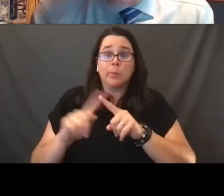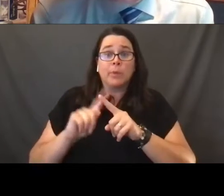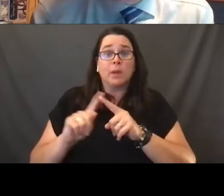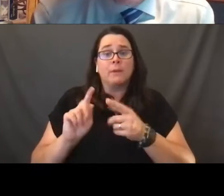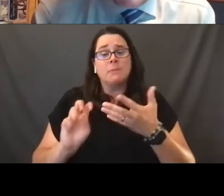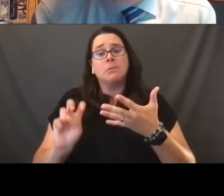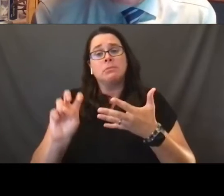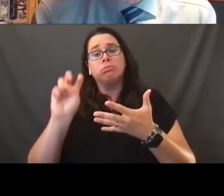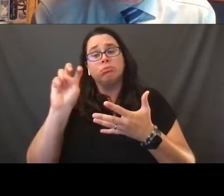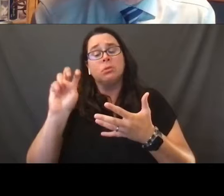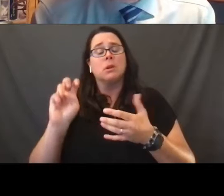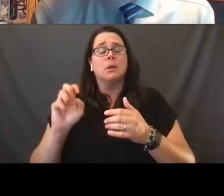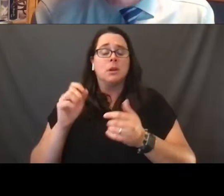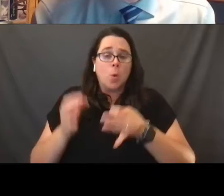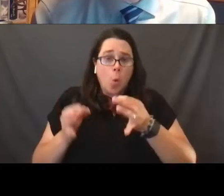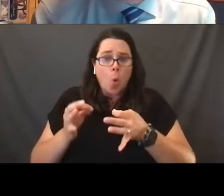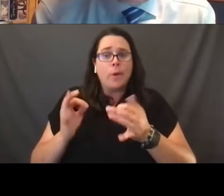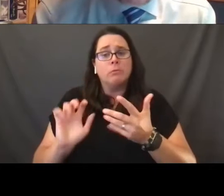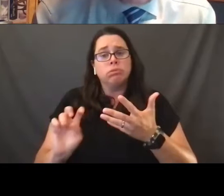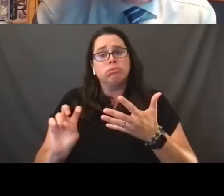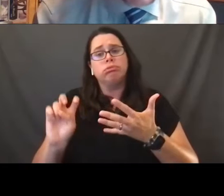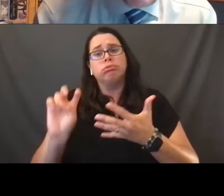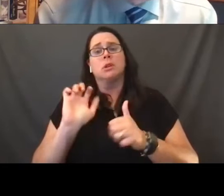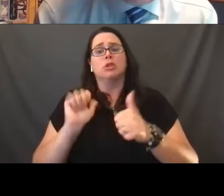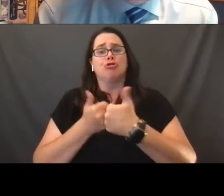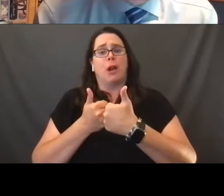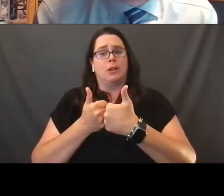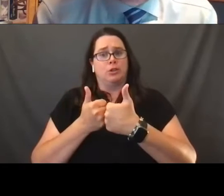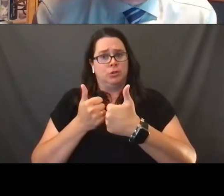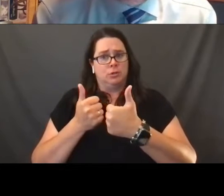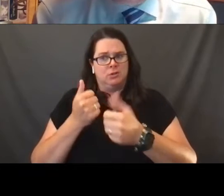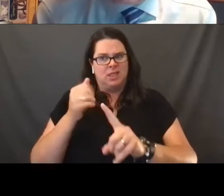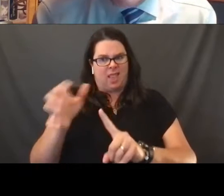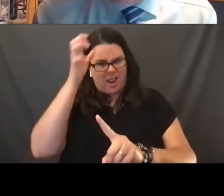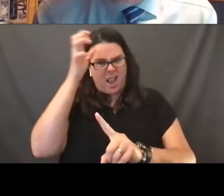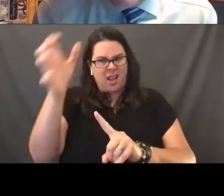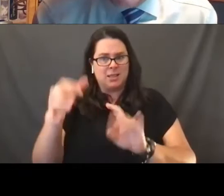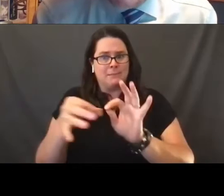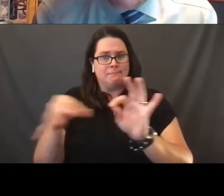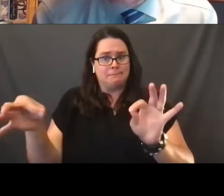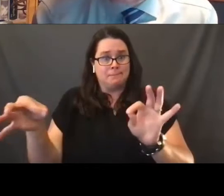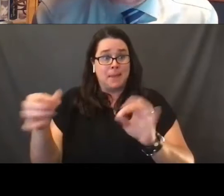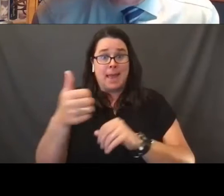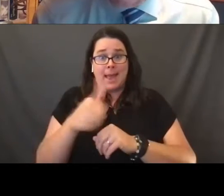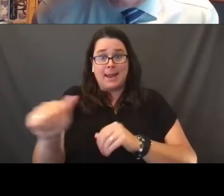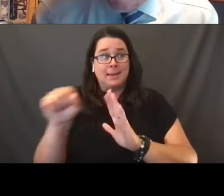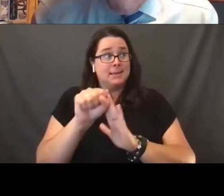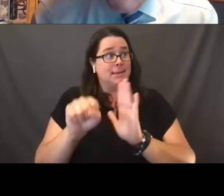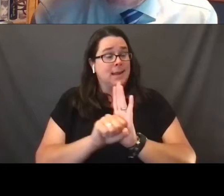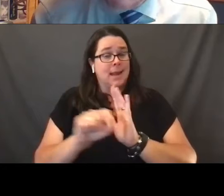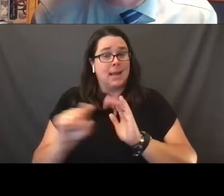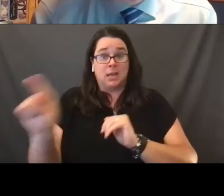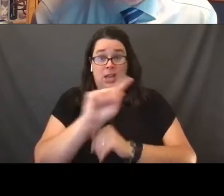the lower courts, appellate courts challenge the notion, challenge the notion that any state, including Ohio,